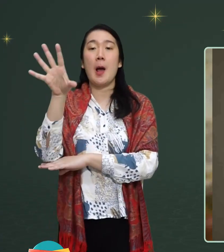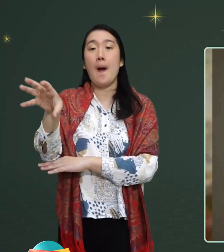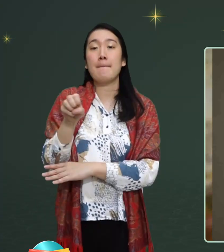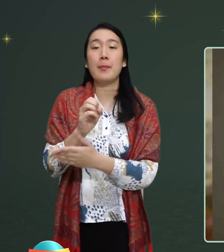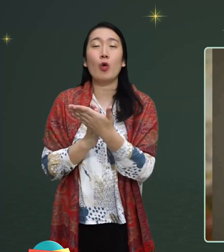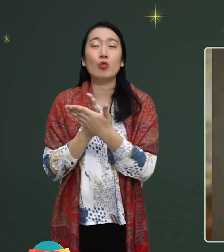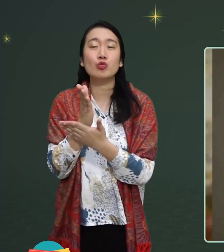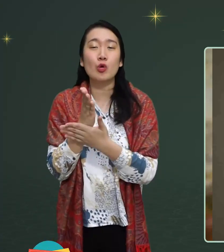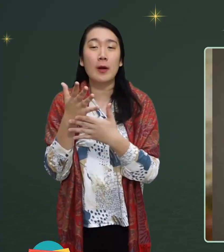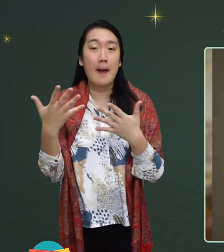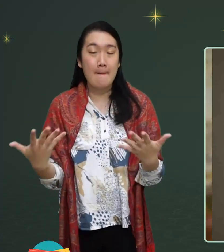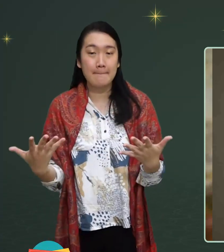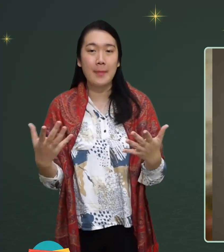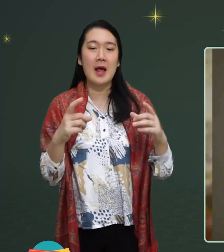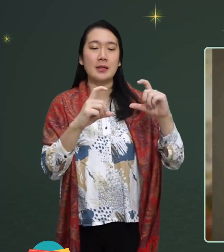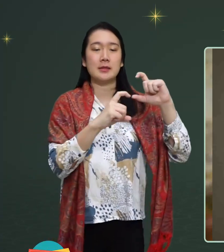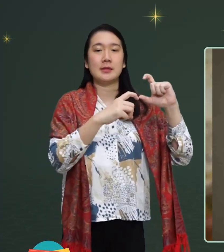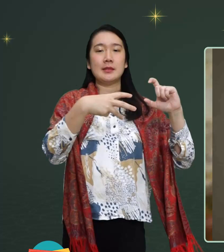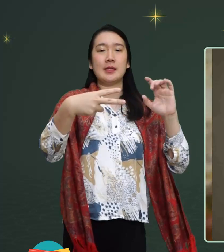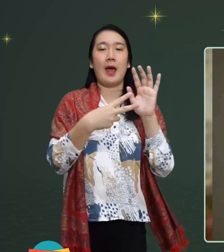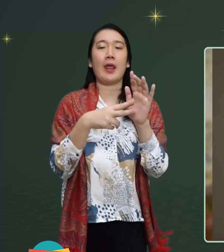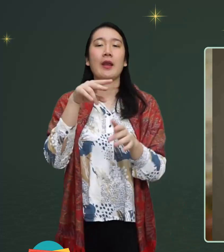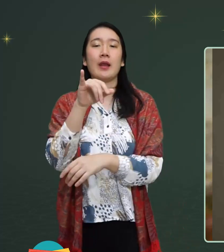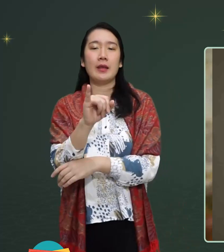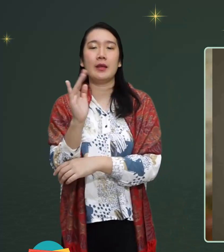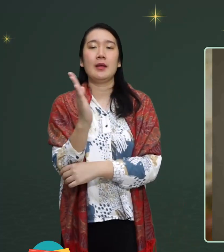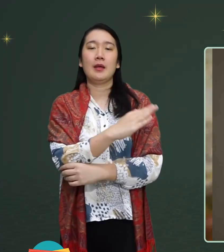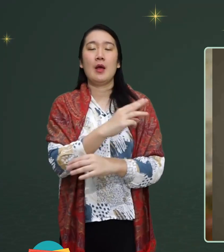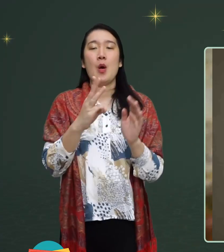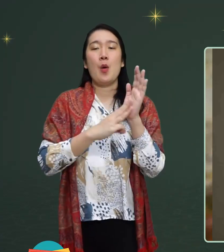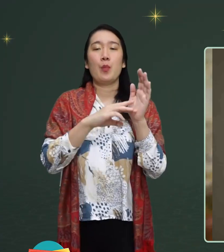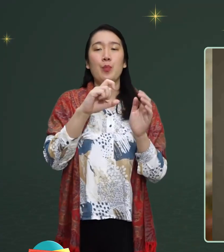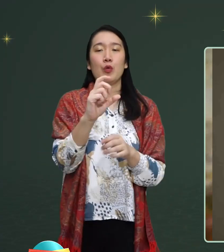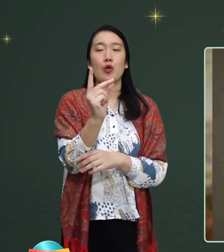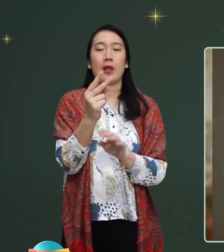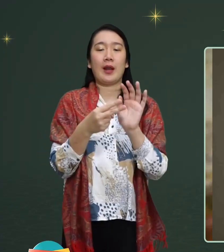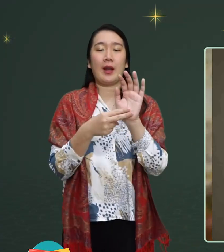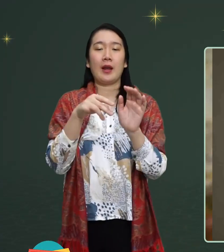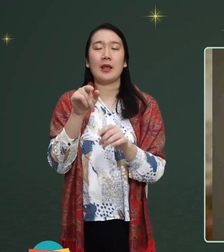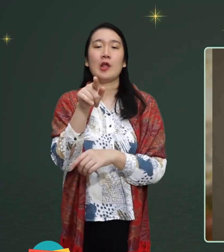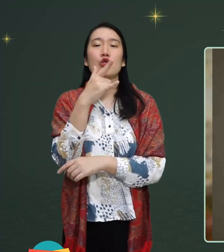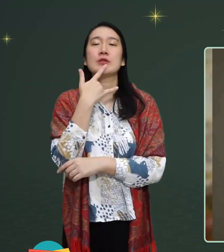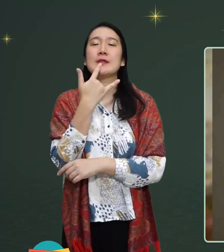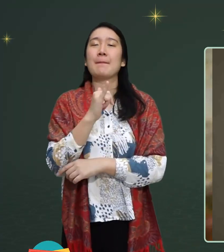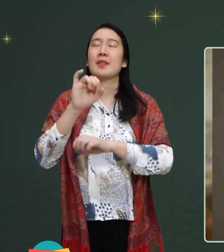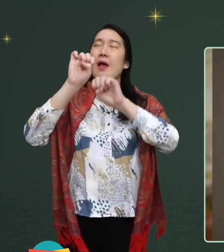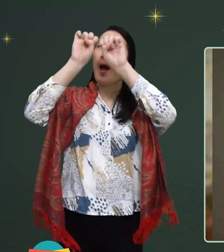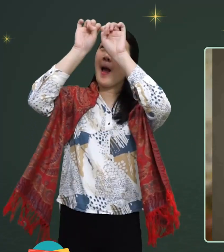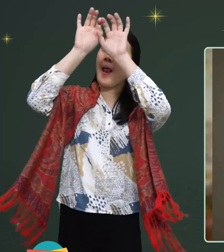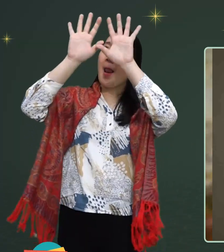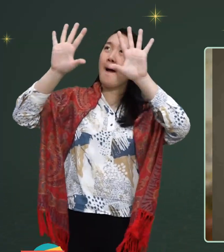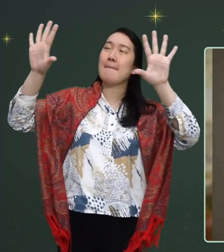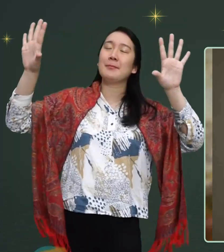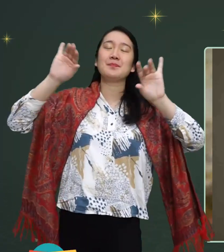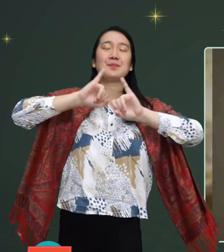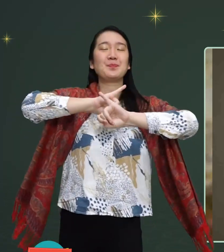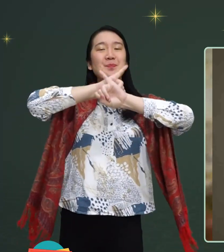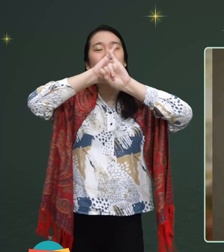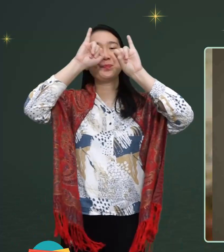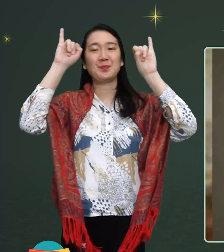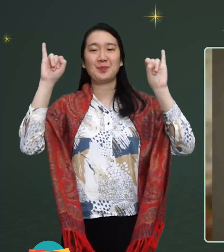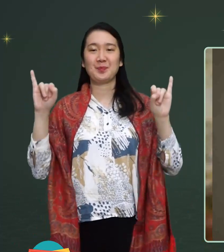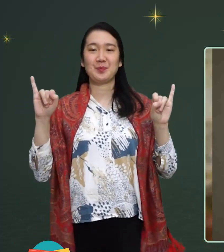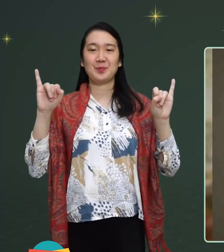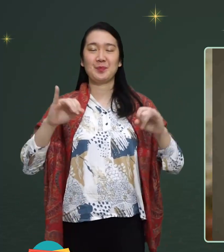majoring in fine arts such as natural beauty.